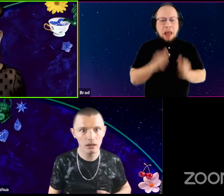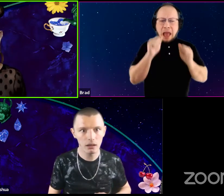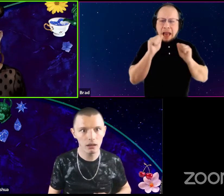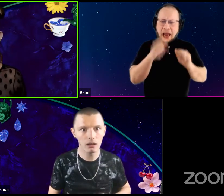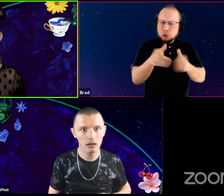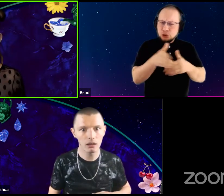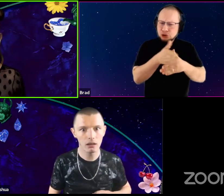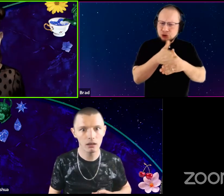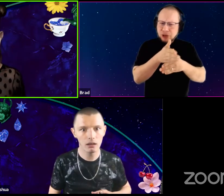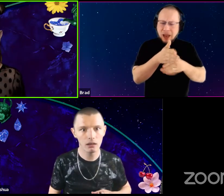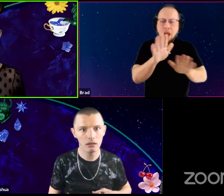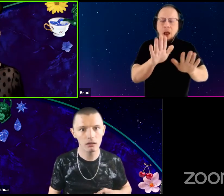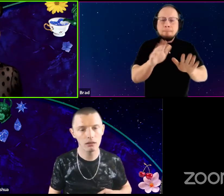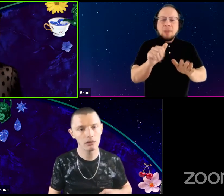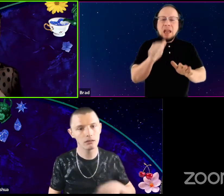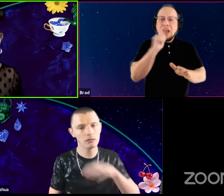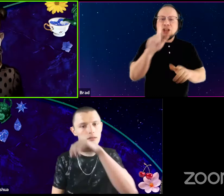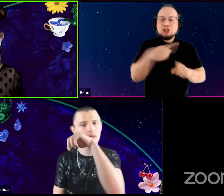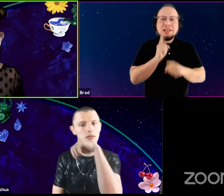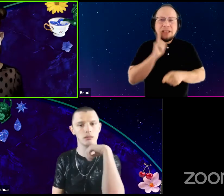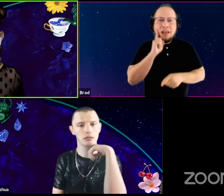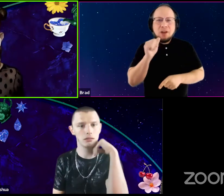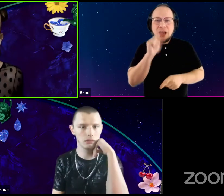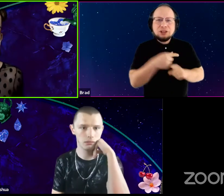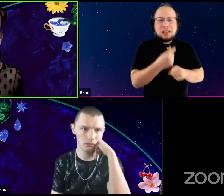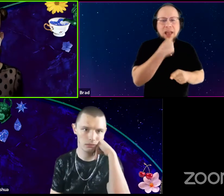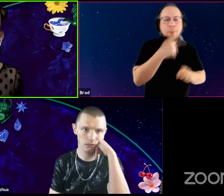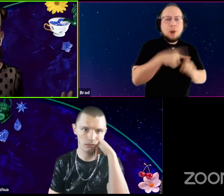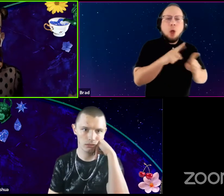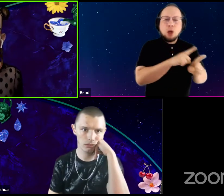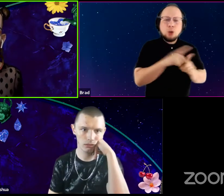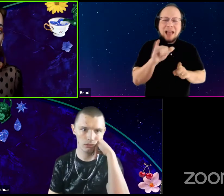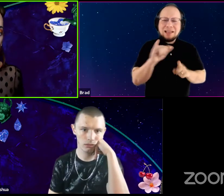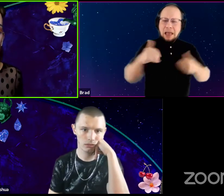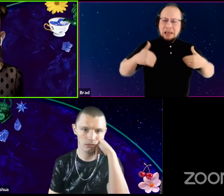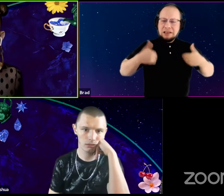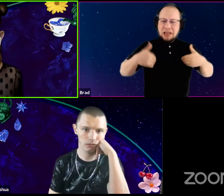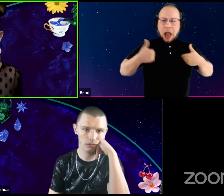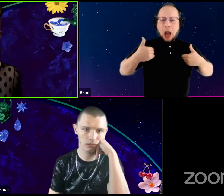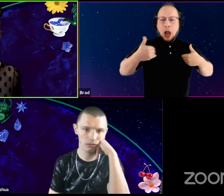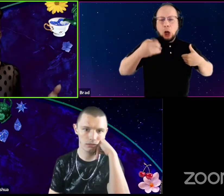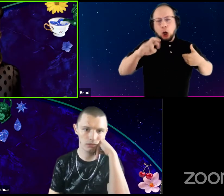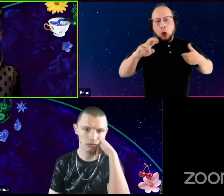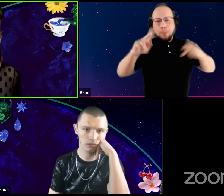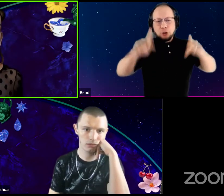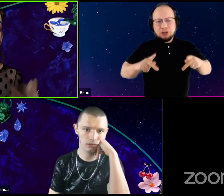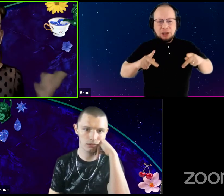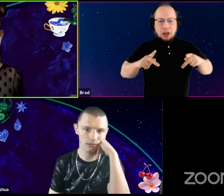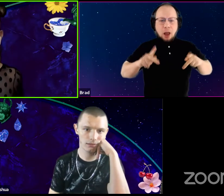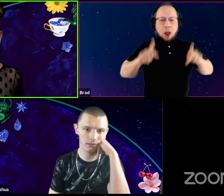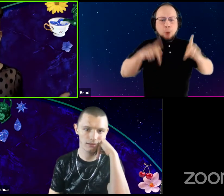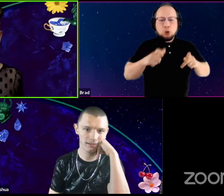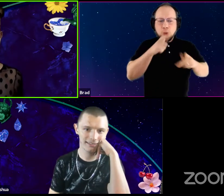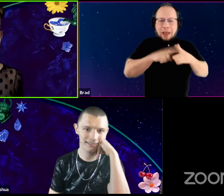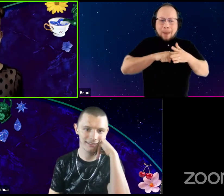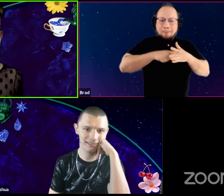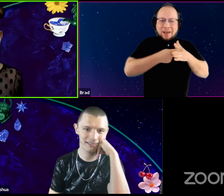Not only as a deaf person, not only as a queer person, but also just as a younger person, like a person beginning a career.